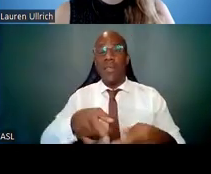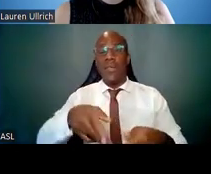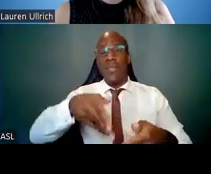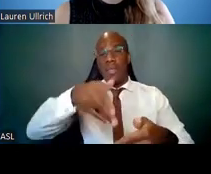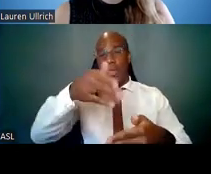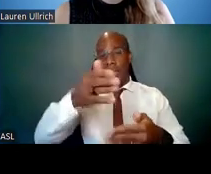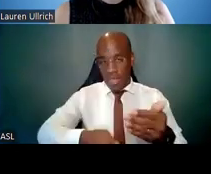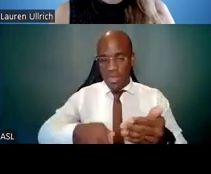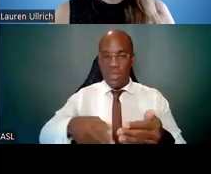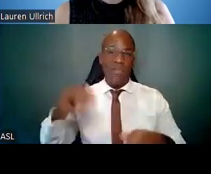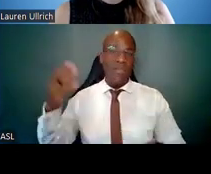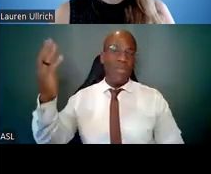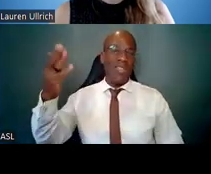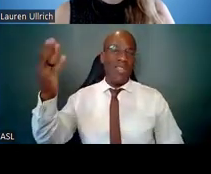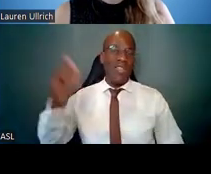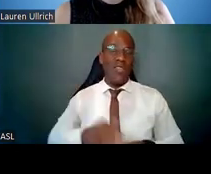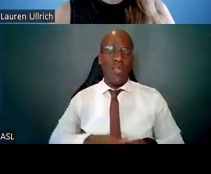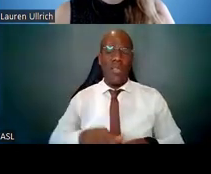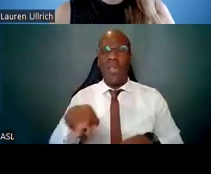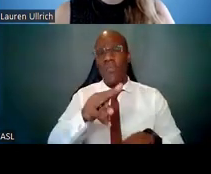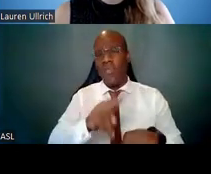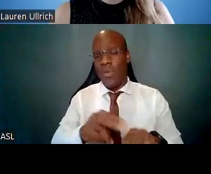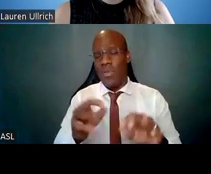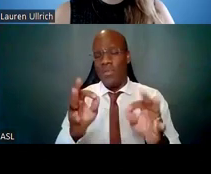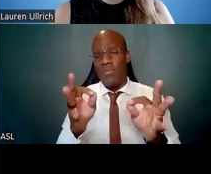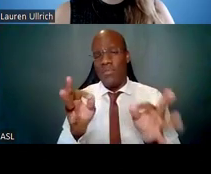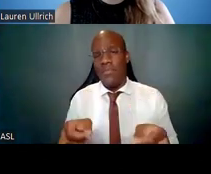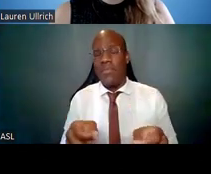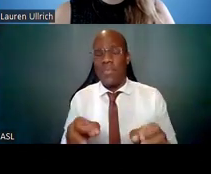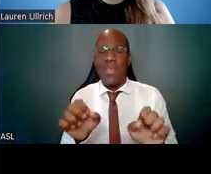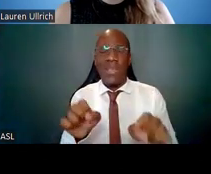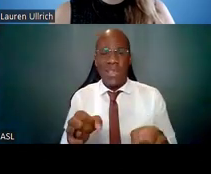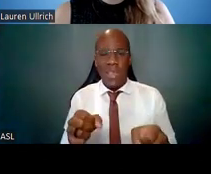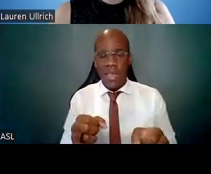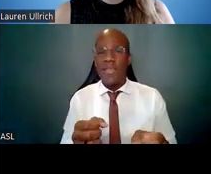but you can certainly enter your questions in the Q and A box as we go along.